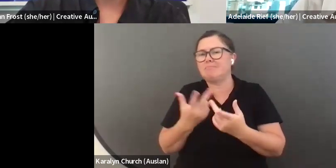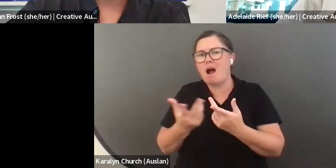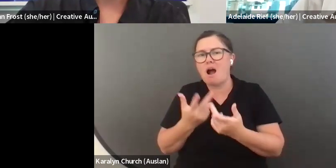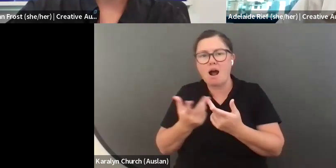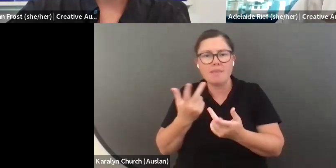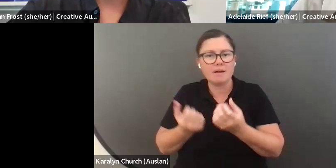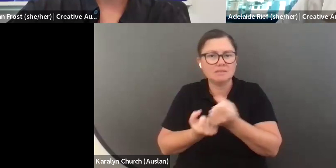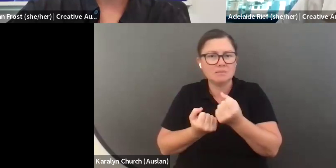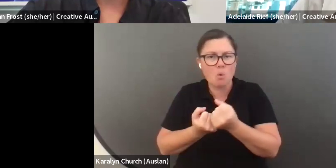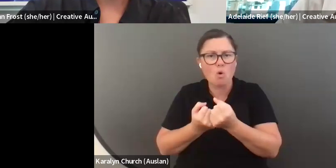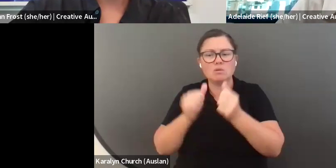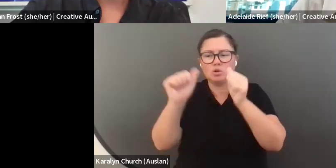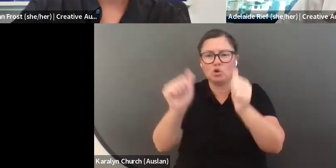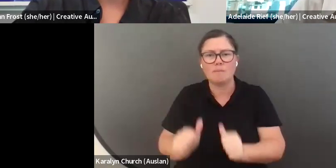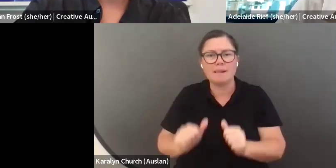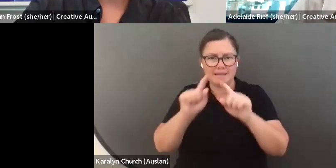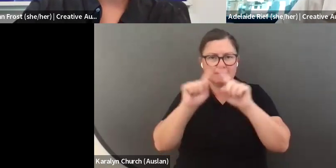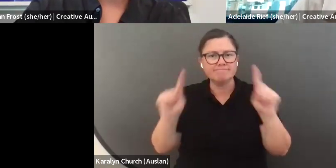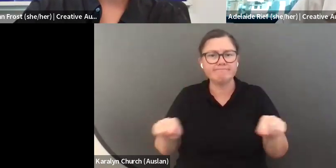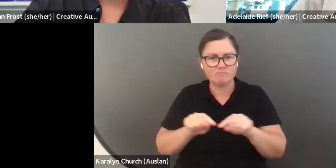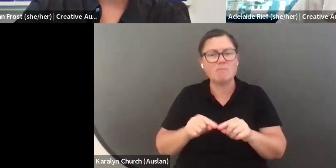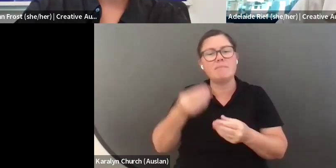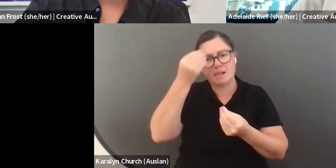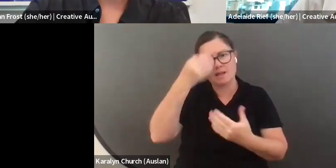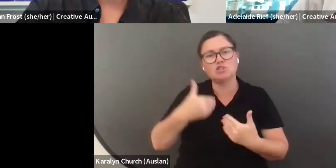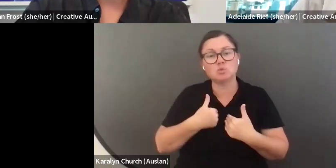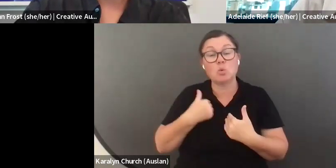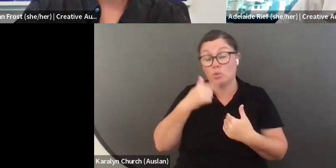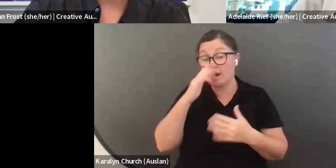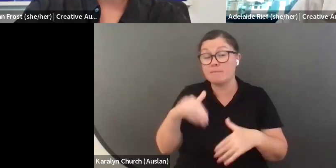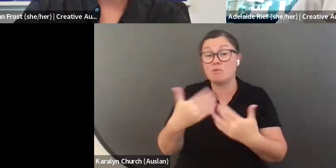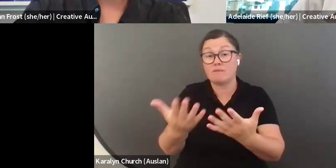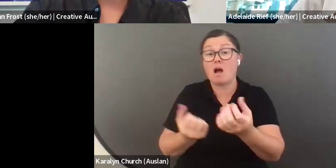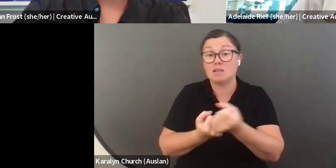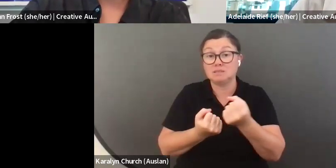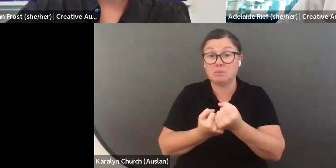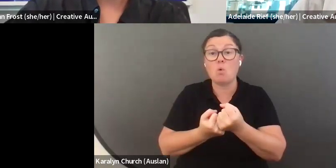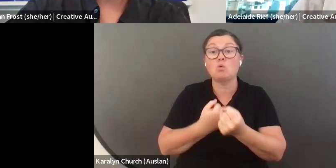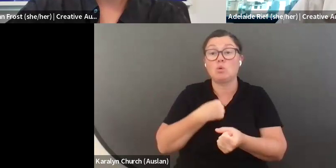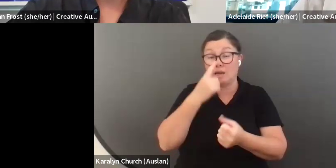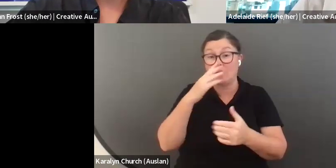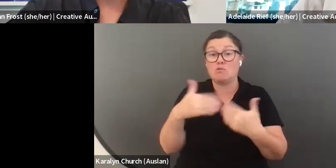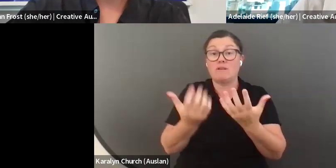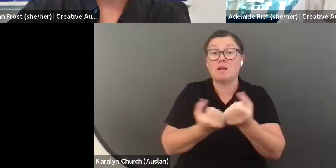in a different format, so, if you would like to submit video responses to all of the questions,